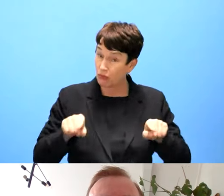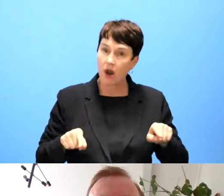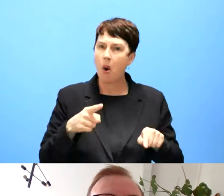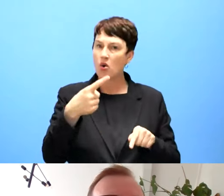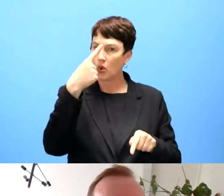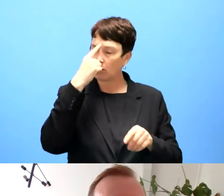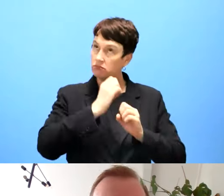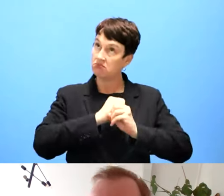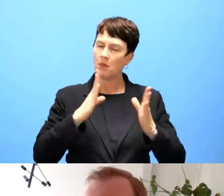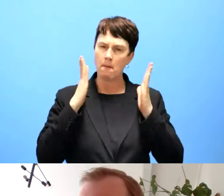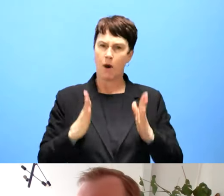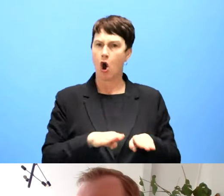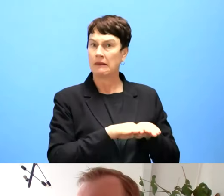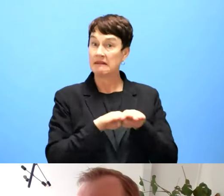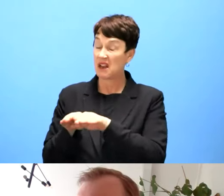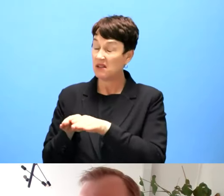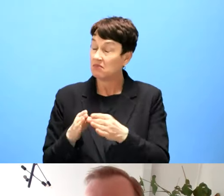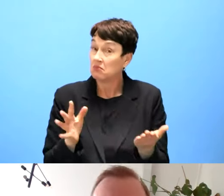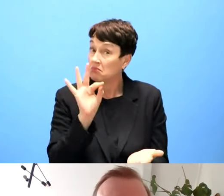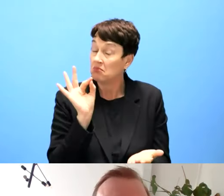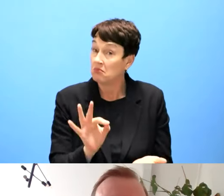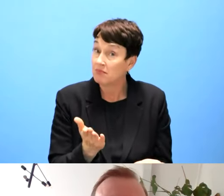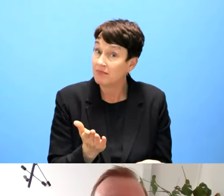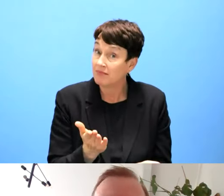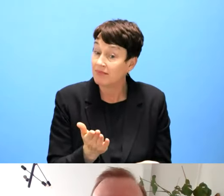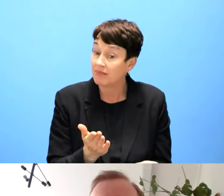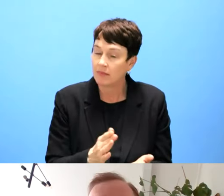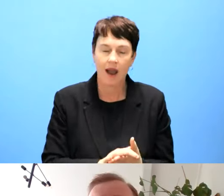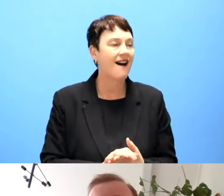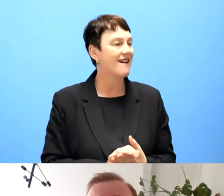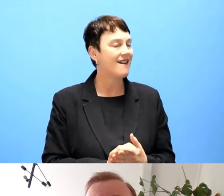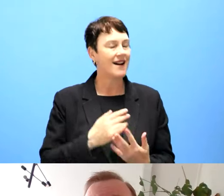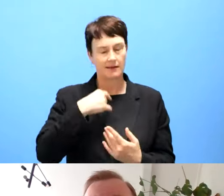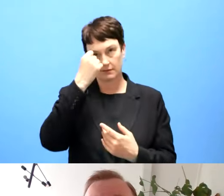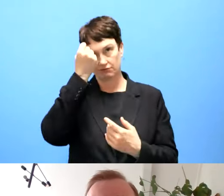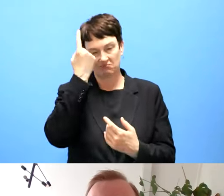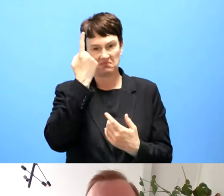All right. I understand. I don't think it's really a problem, as long as the